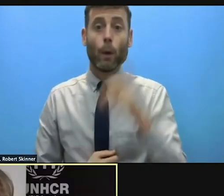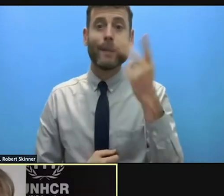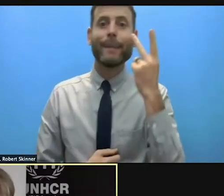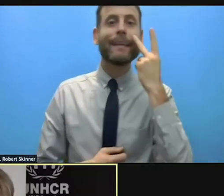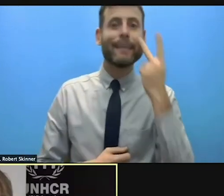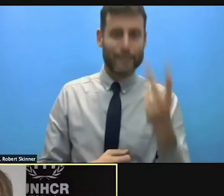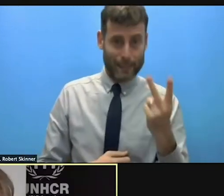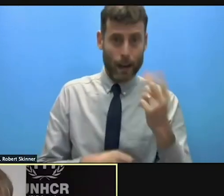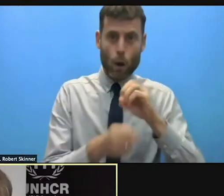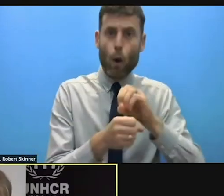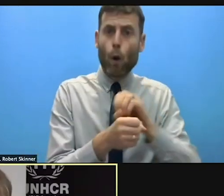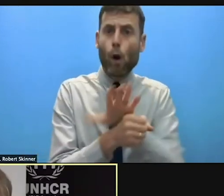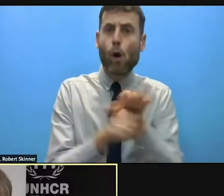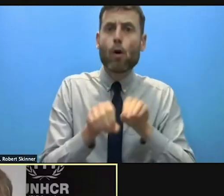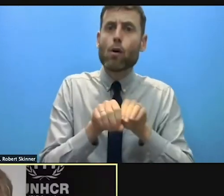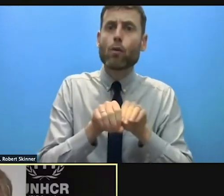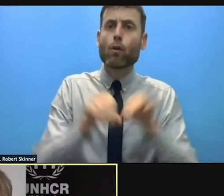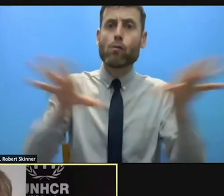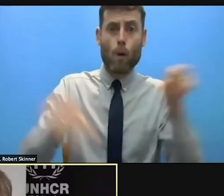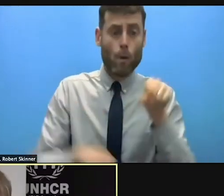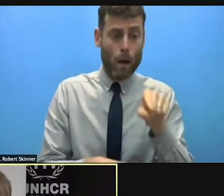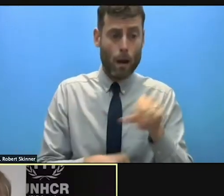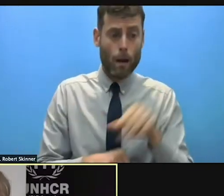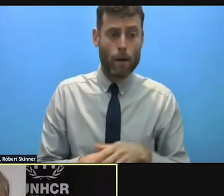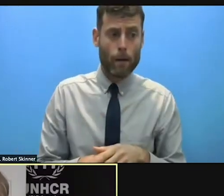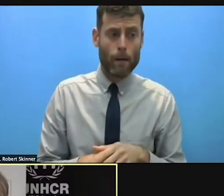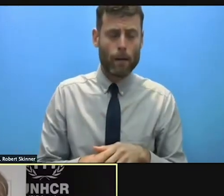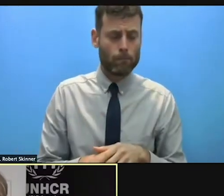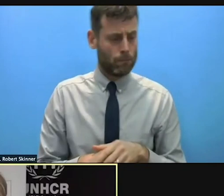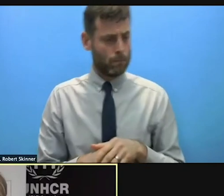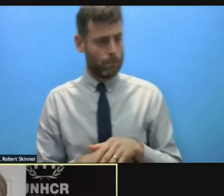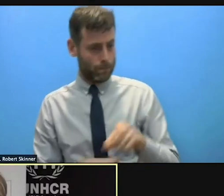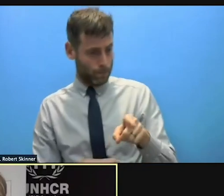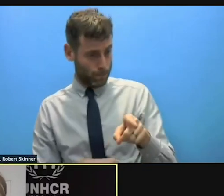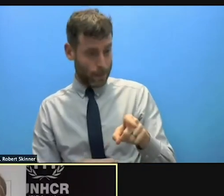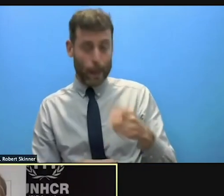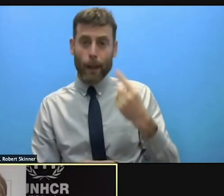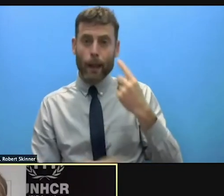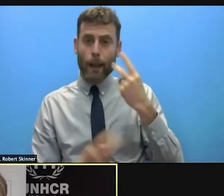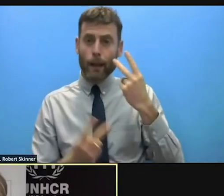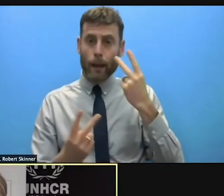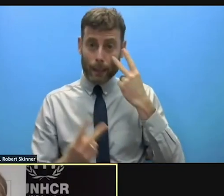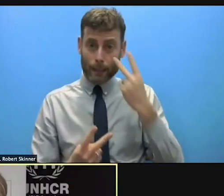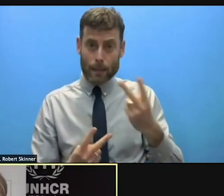in a way that almost nothing else could, why we need the principle of shared responsibility